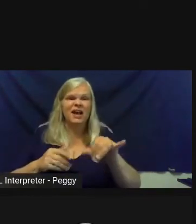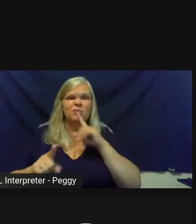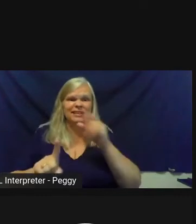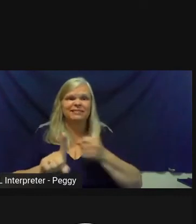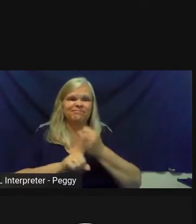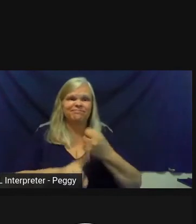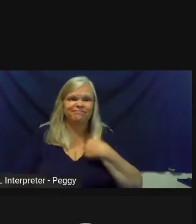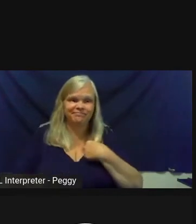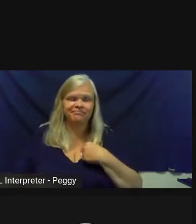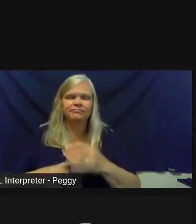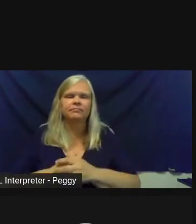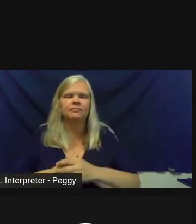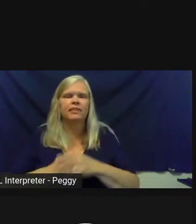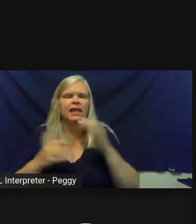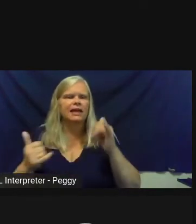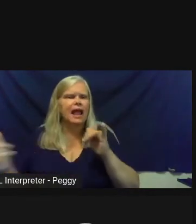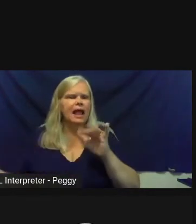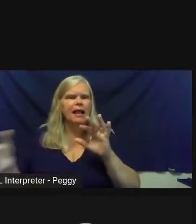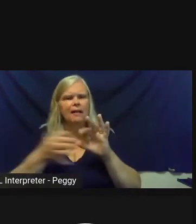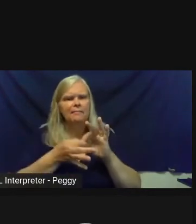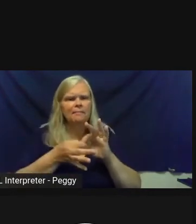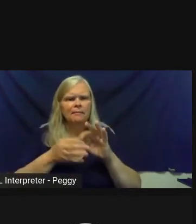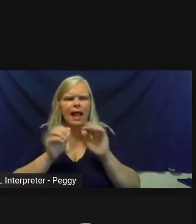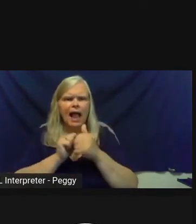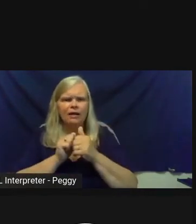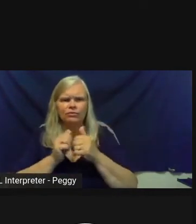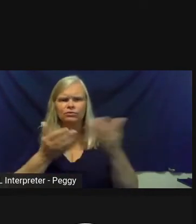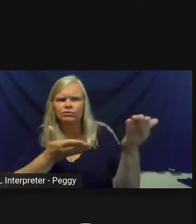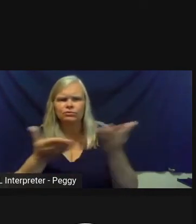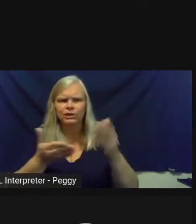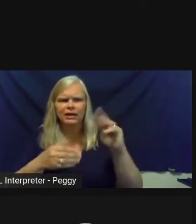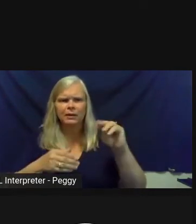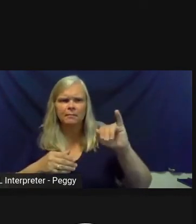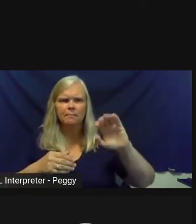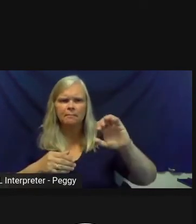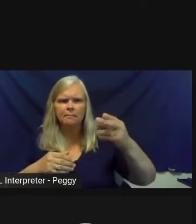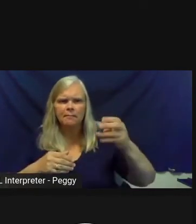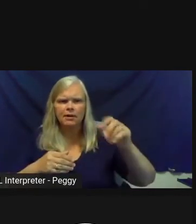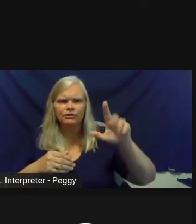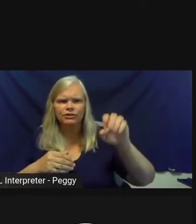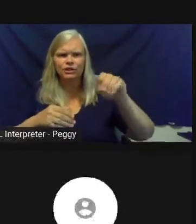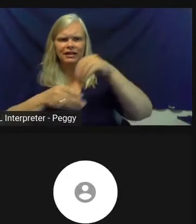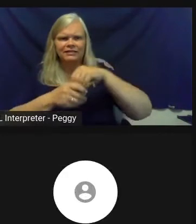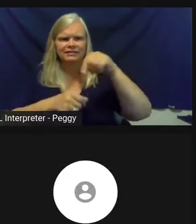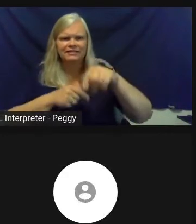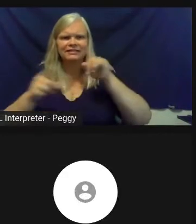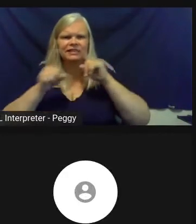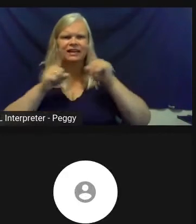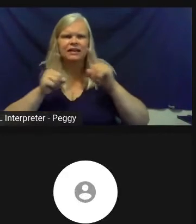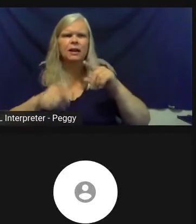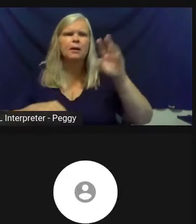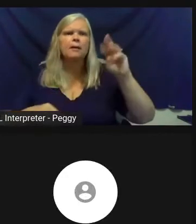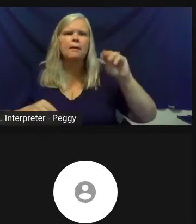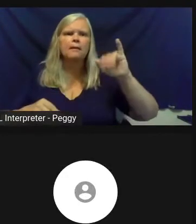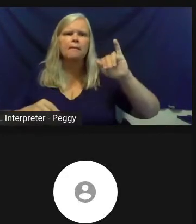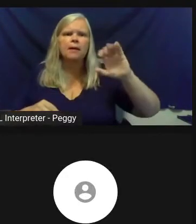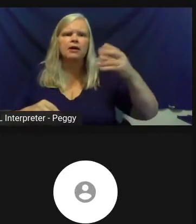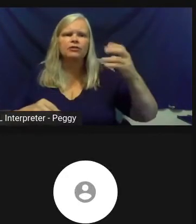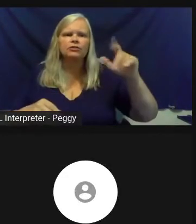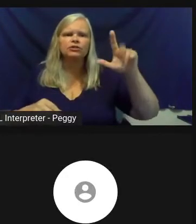Kind of as a bridge and to bring Michele back into the conversation as well, I think, Michele, kind of scanning some of the comments why people